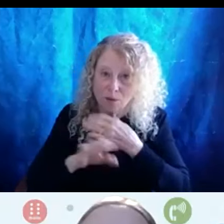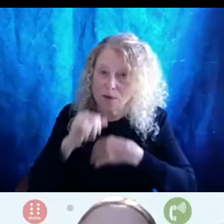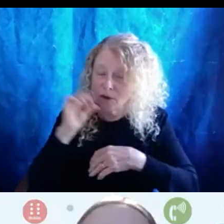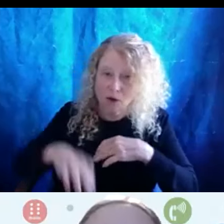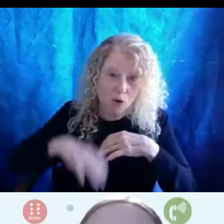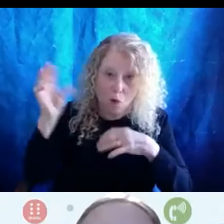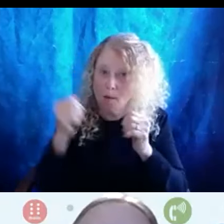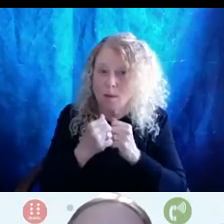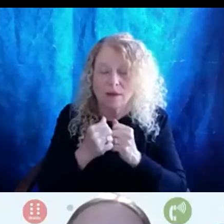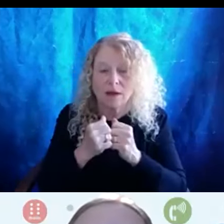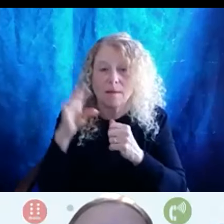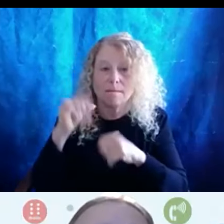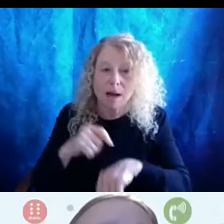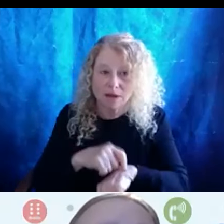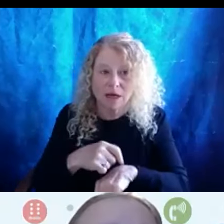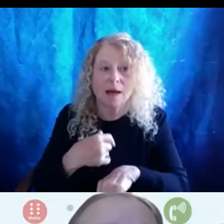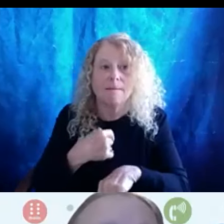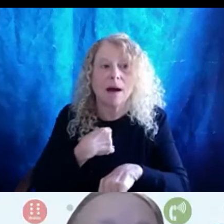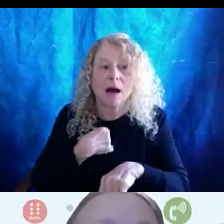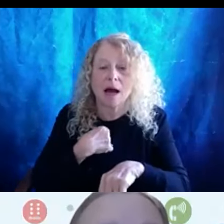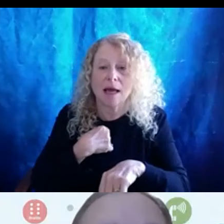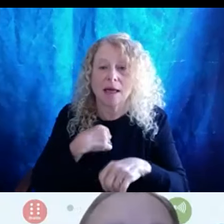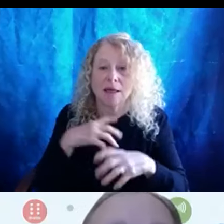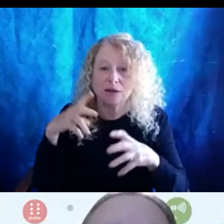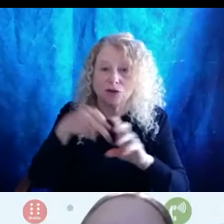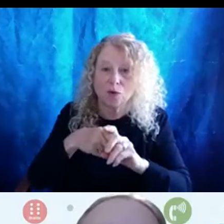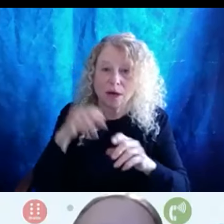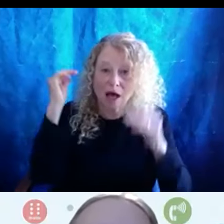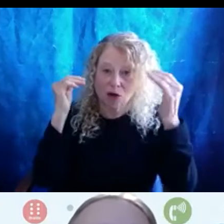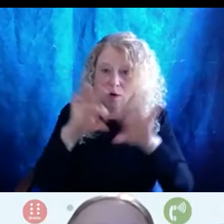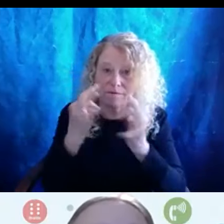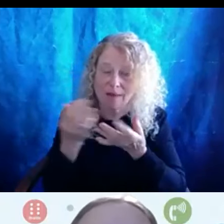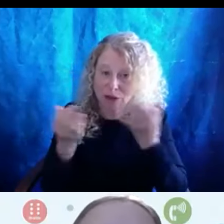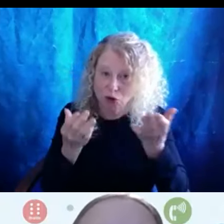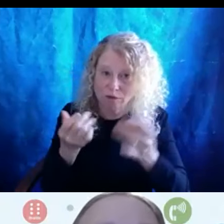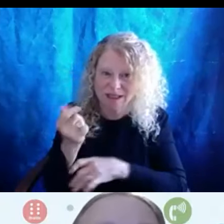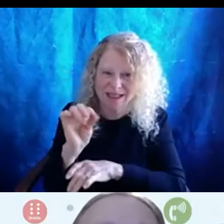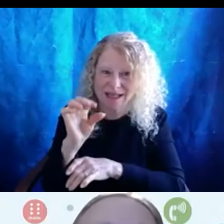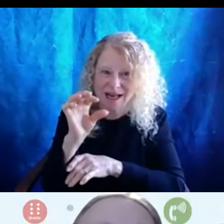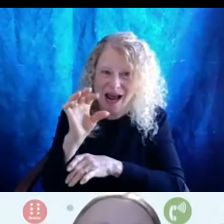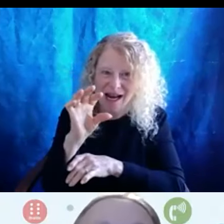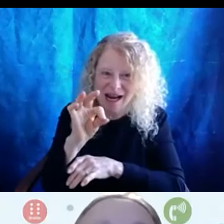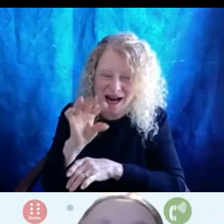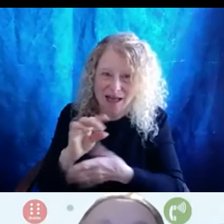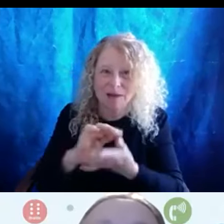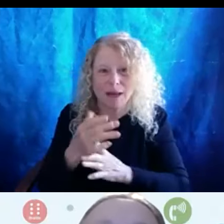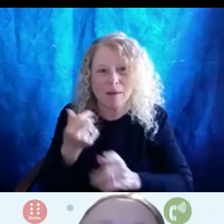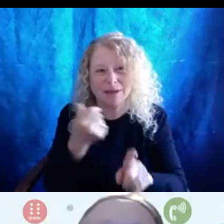by the time I came to Adult and Family Services in 1998. That would become the self-sufficiency program later.